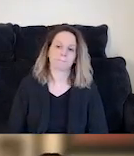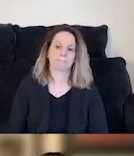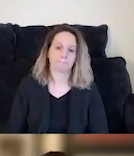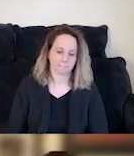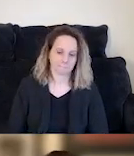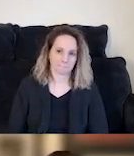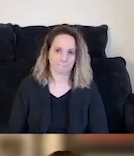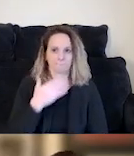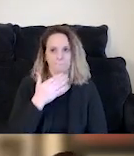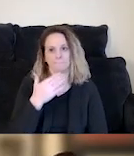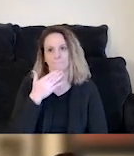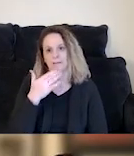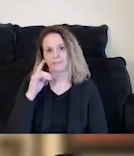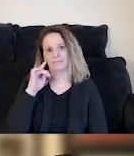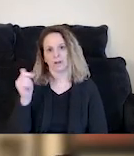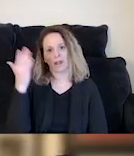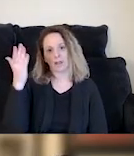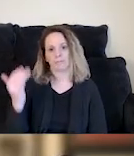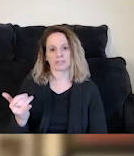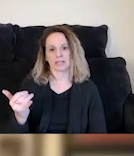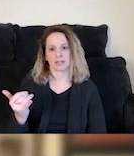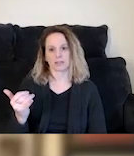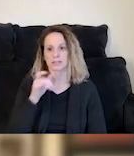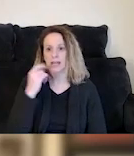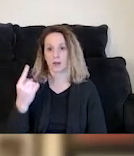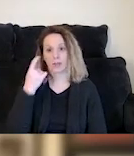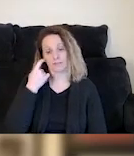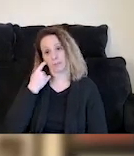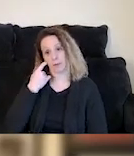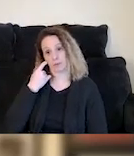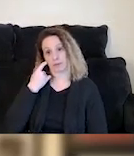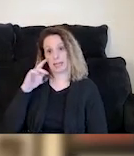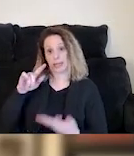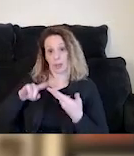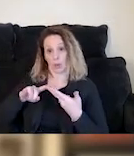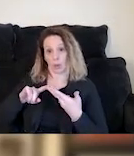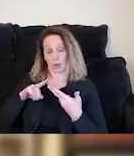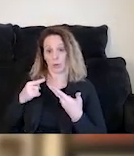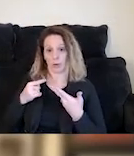Thank you to all of our presenters, not just for the most recent, very interesting set of presentations,